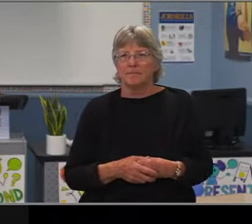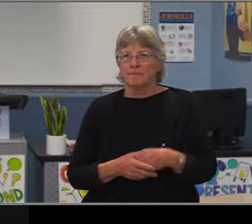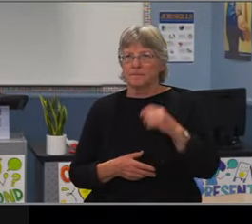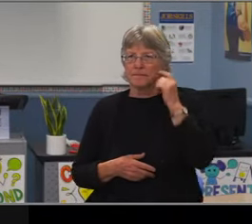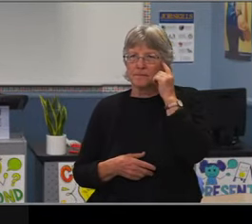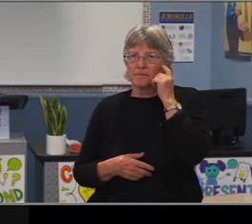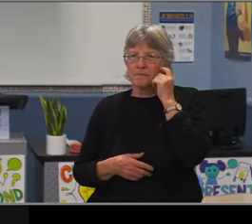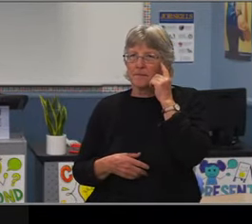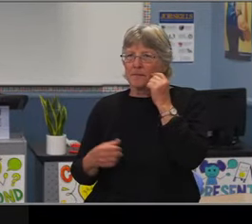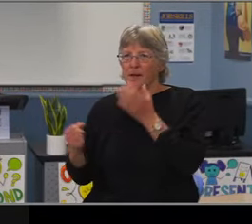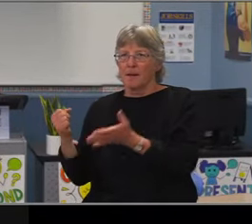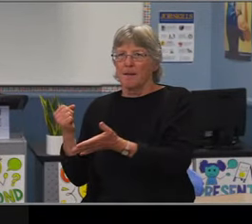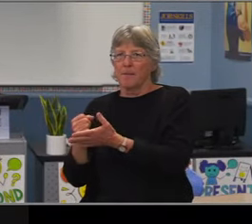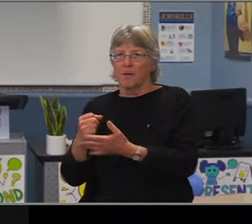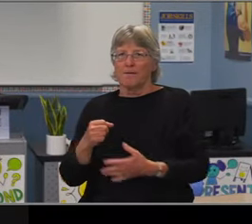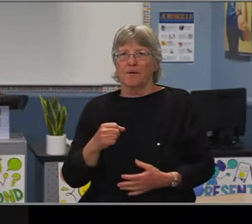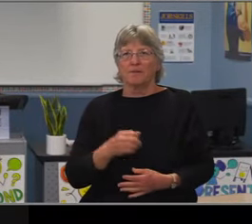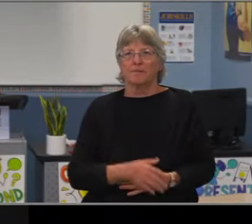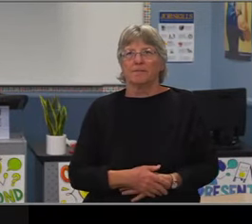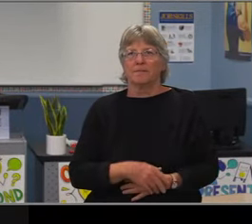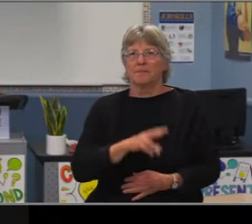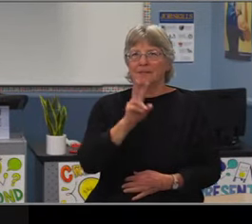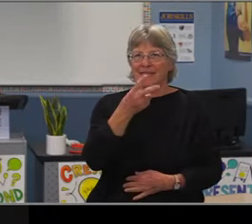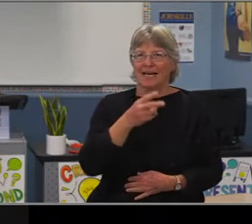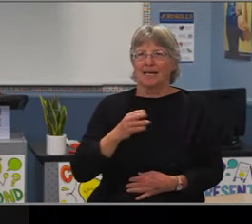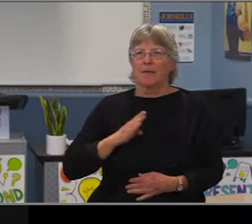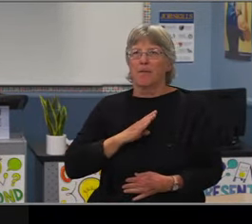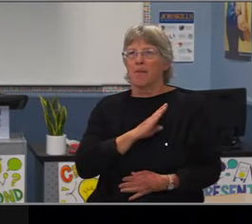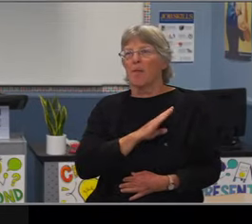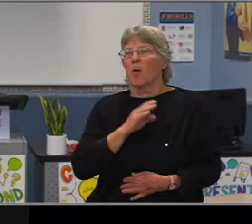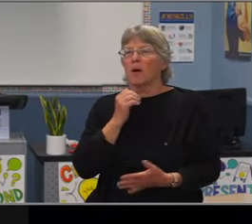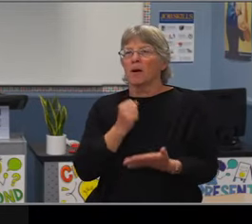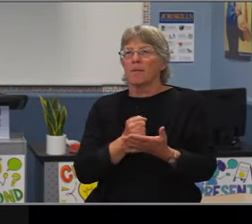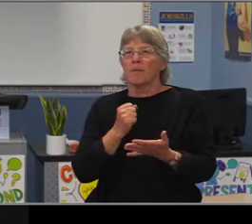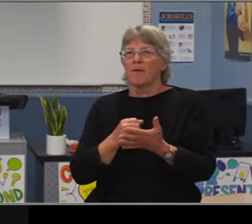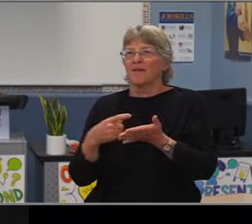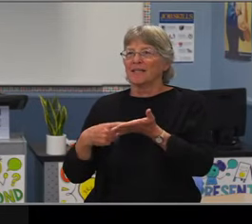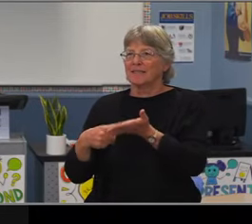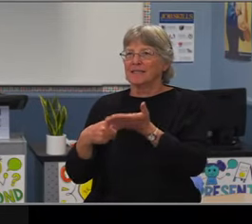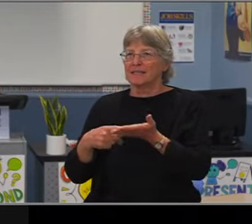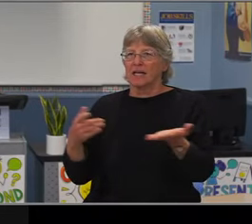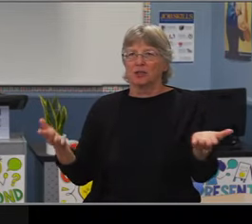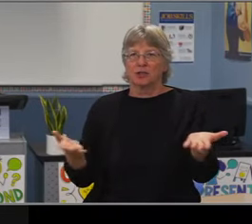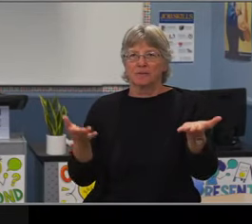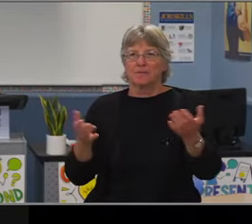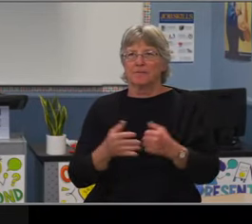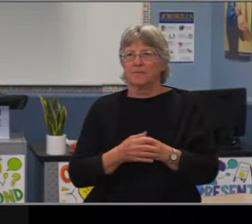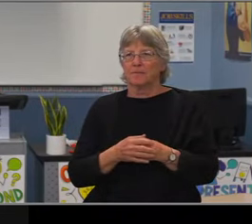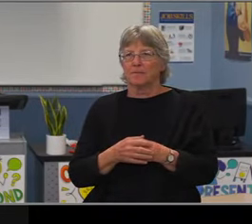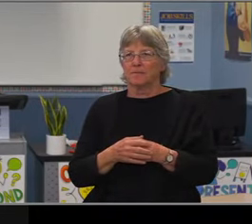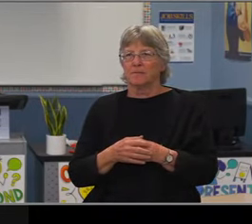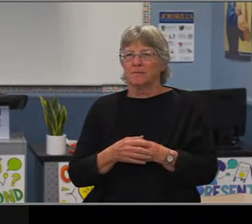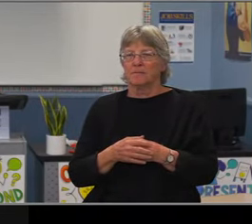Dr. Williams? Aye And I vote, Aye. Opposed, abstentions, passes five, zero.